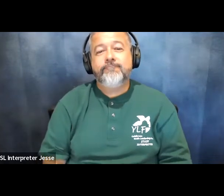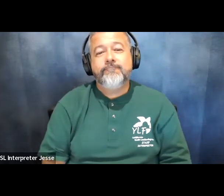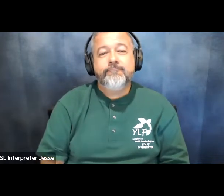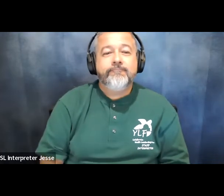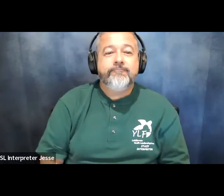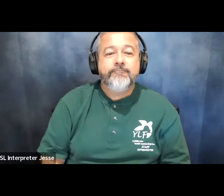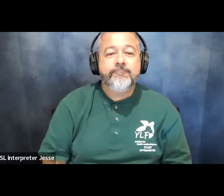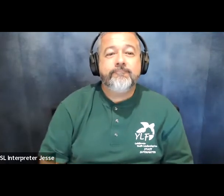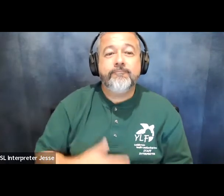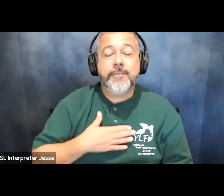please move to slide 8.